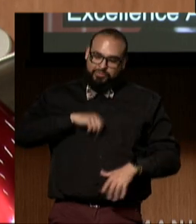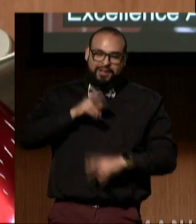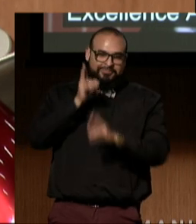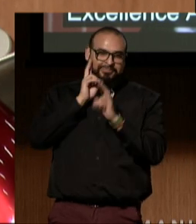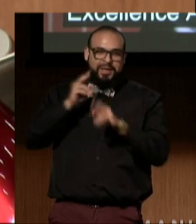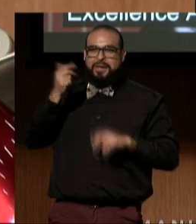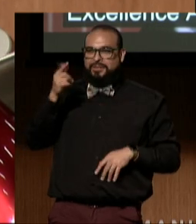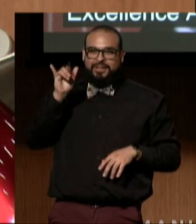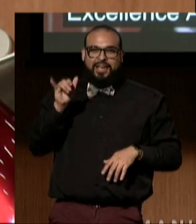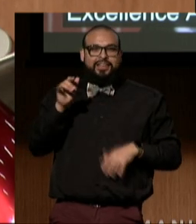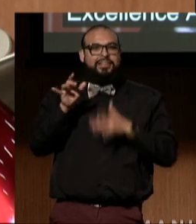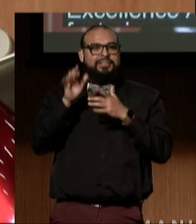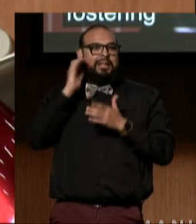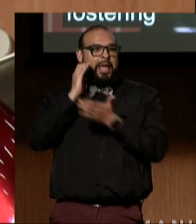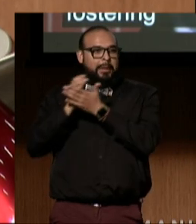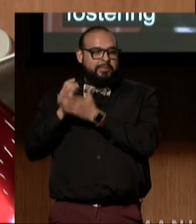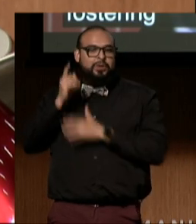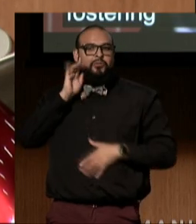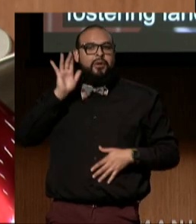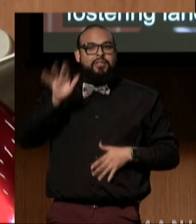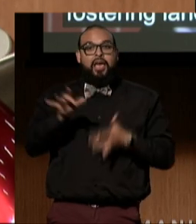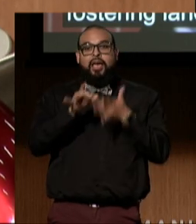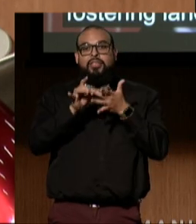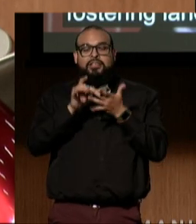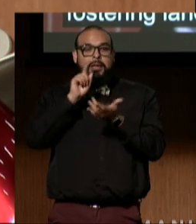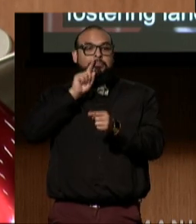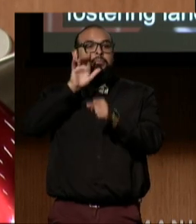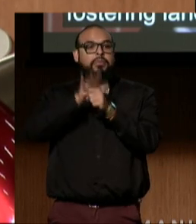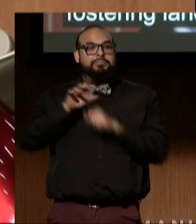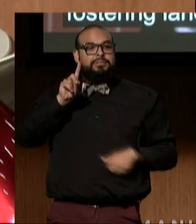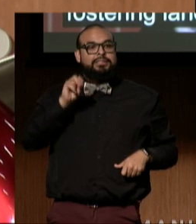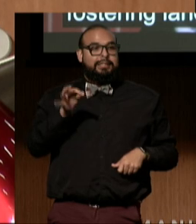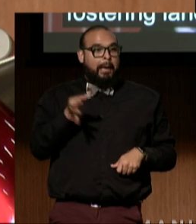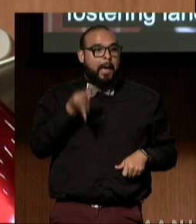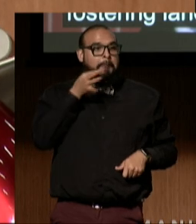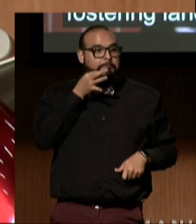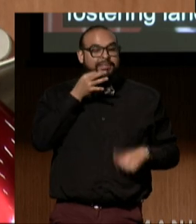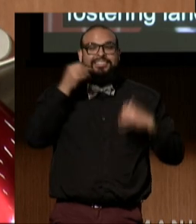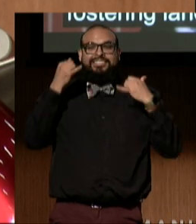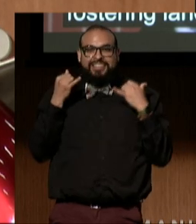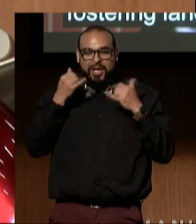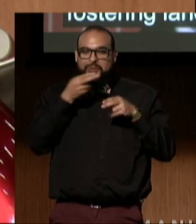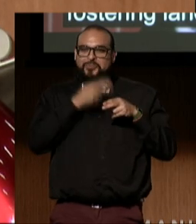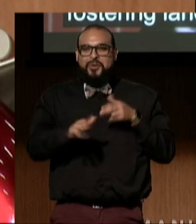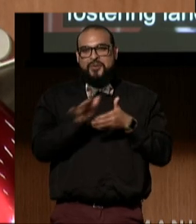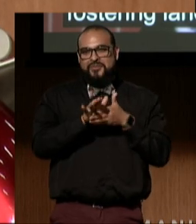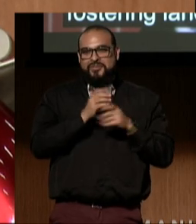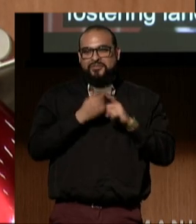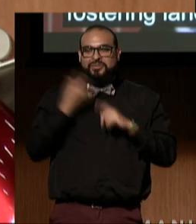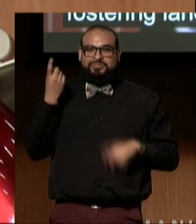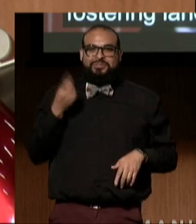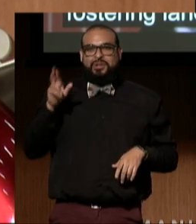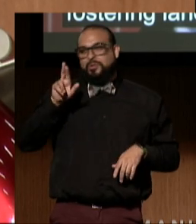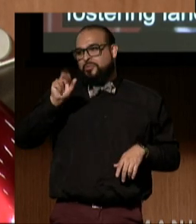for their leadership and commitment to disability excellence. And now a video from Dr. Rebecca Swift,